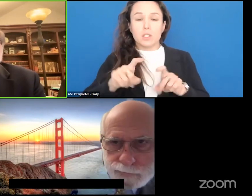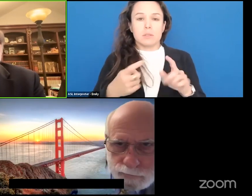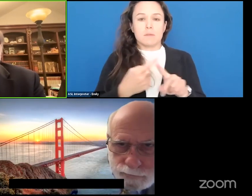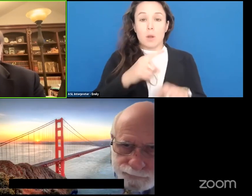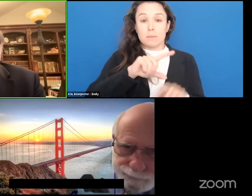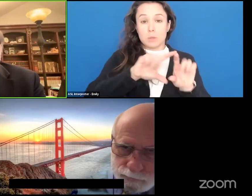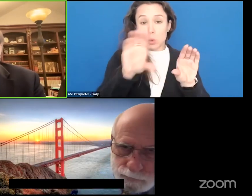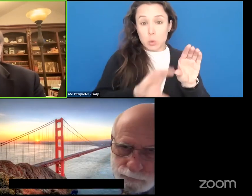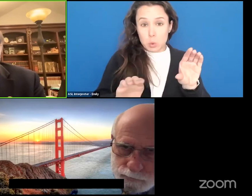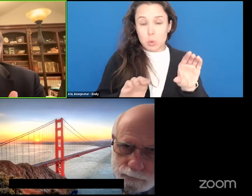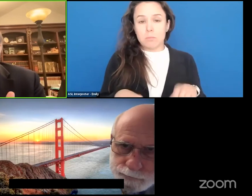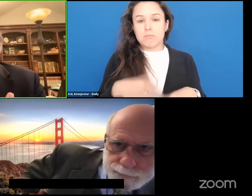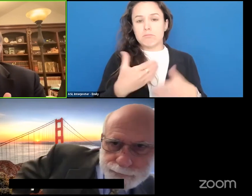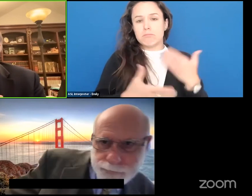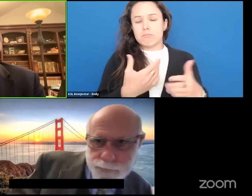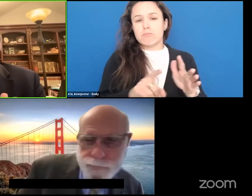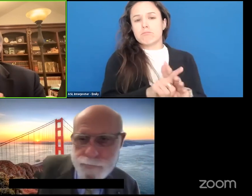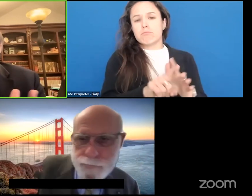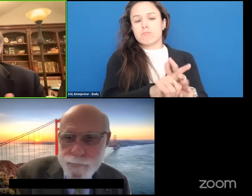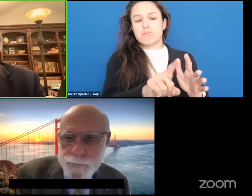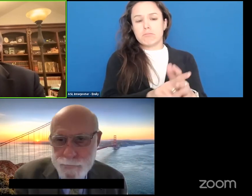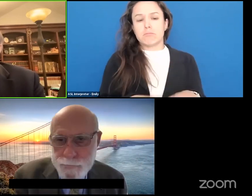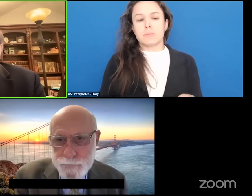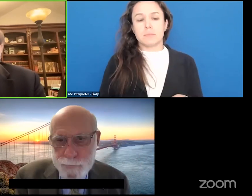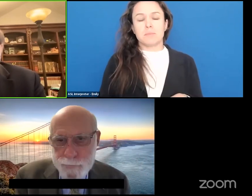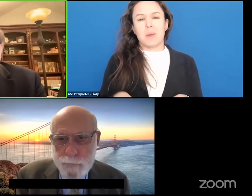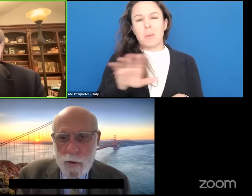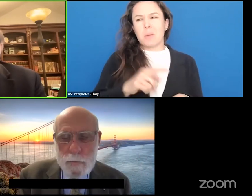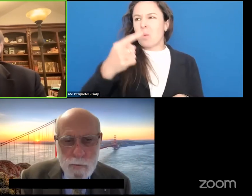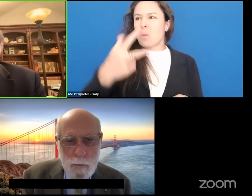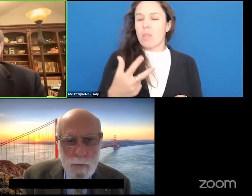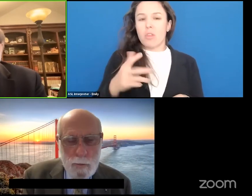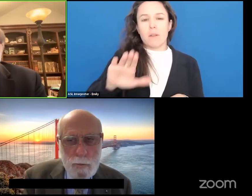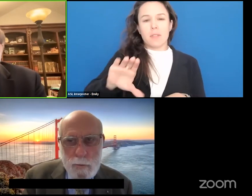and then at the about a third of their session or so is going to be devoted just to answering